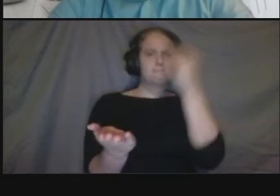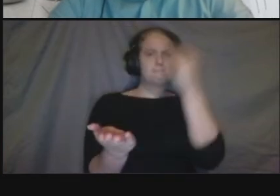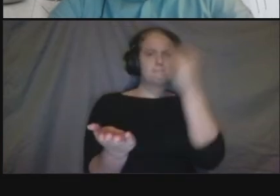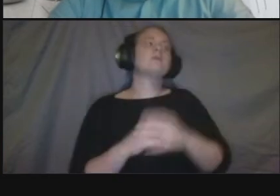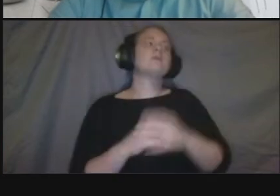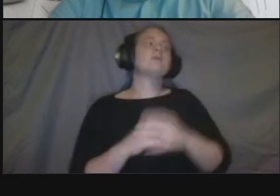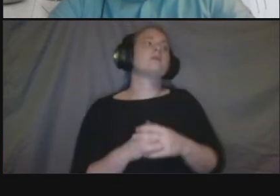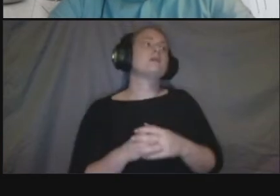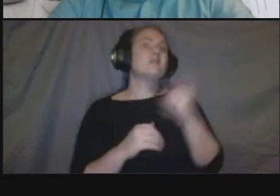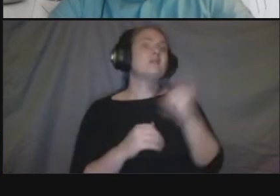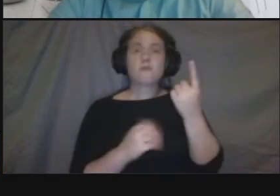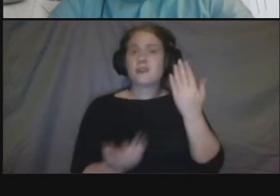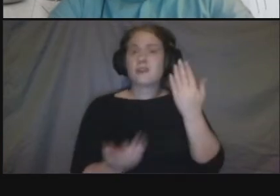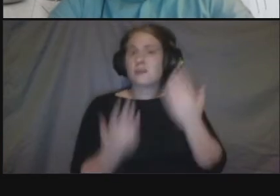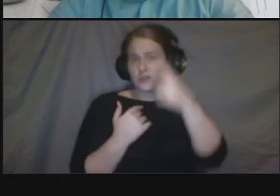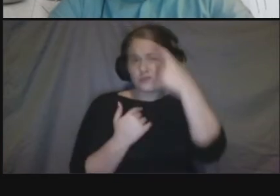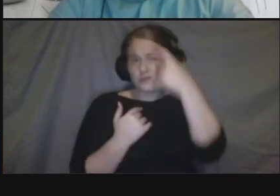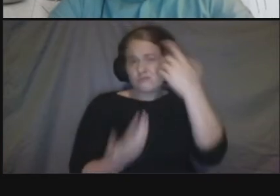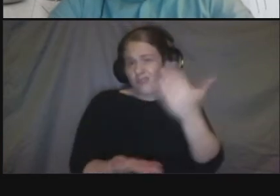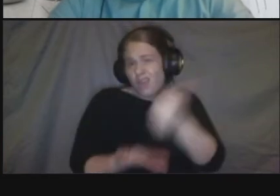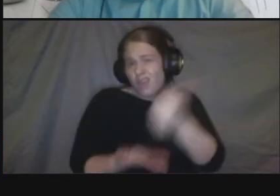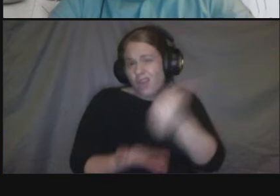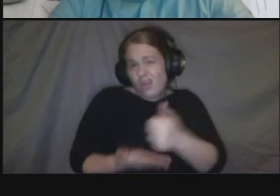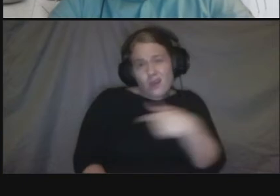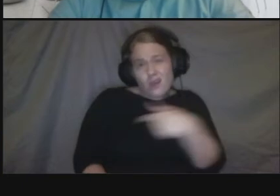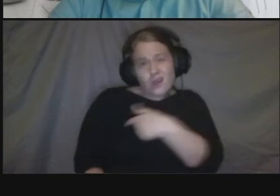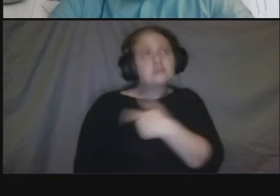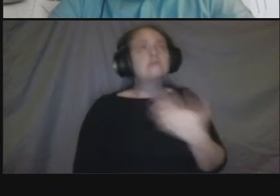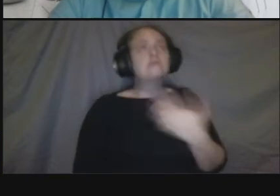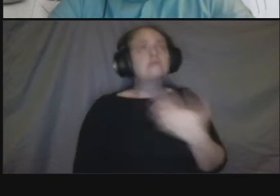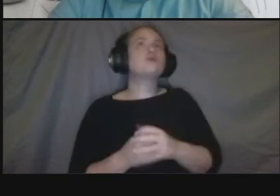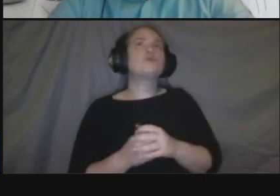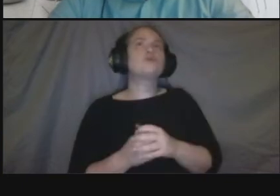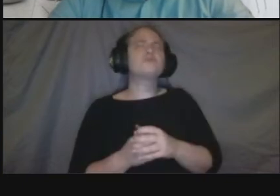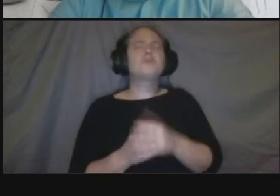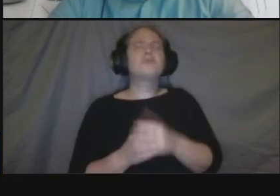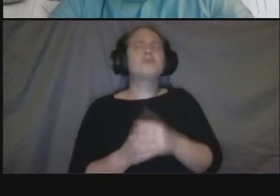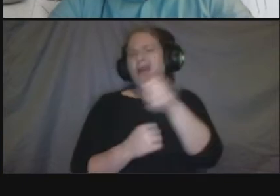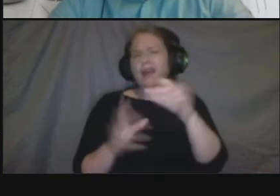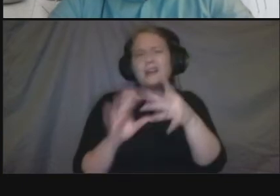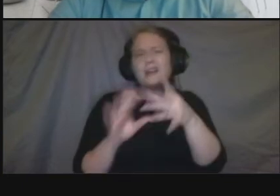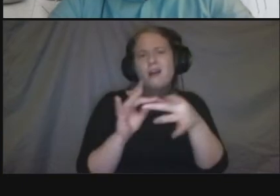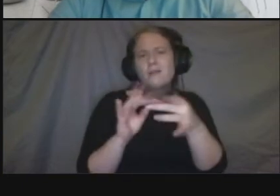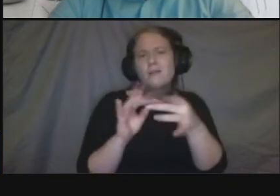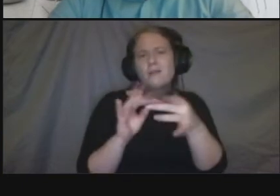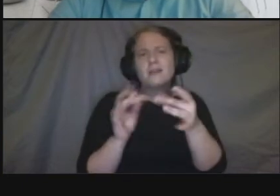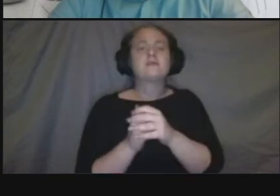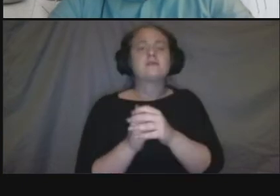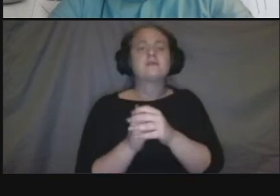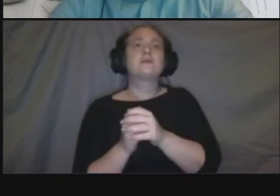if there's any other comments that you have if there's um an issue with um the van s commercial